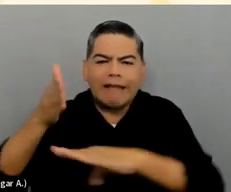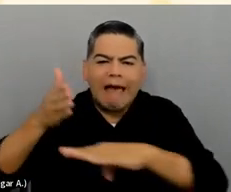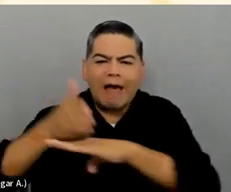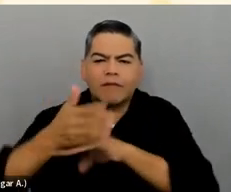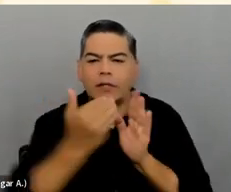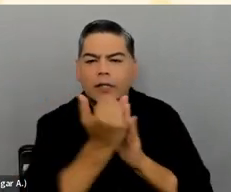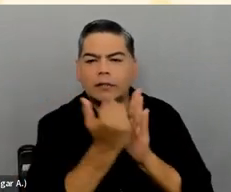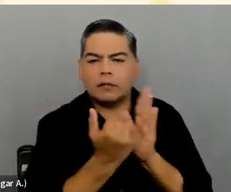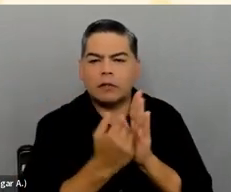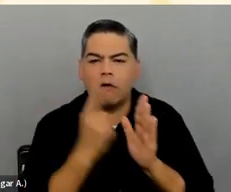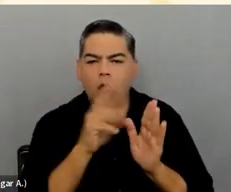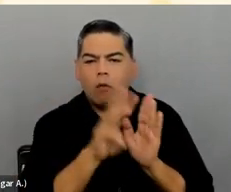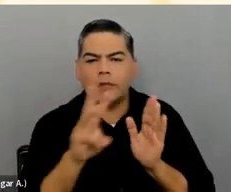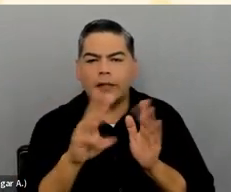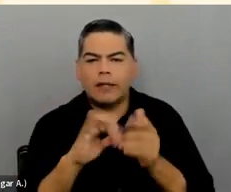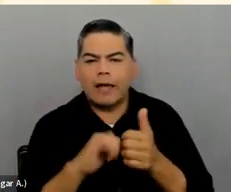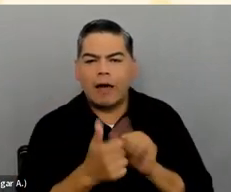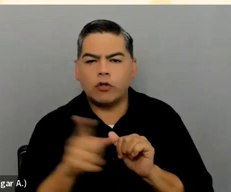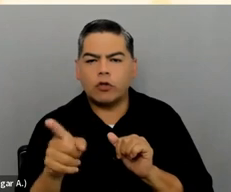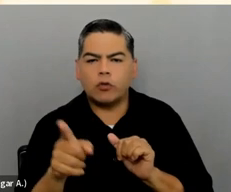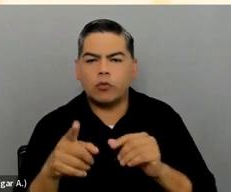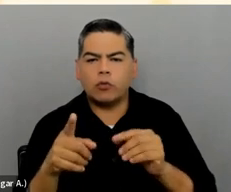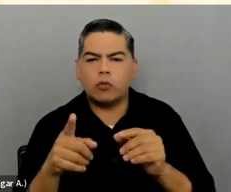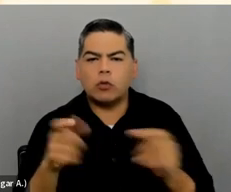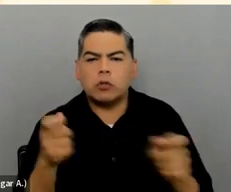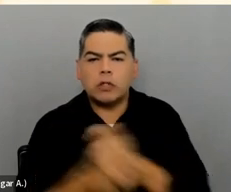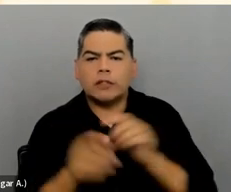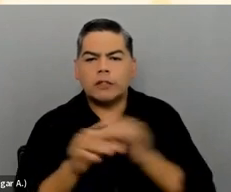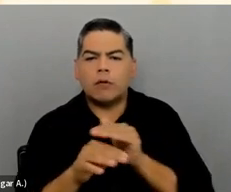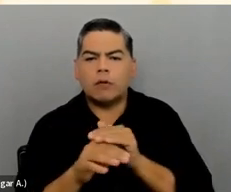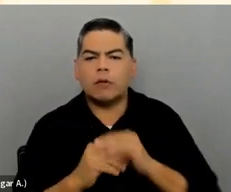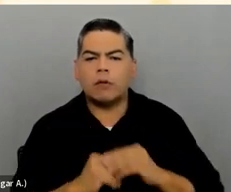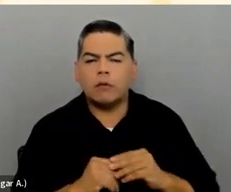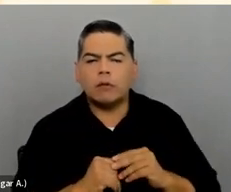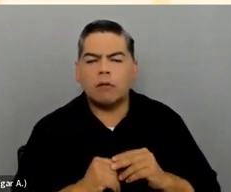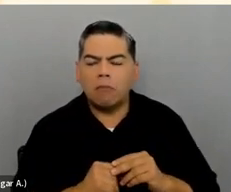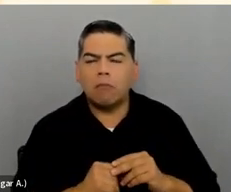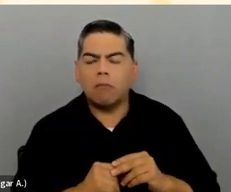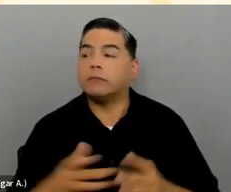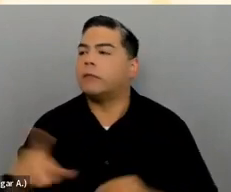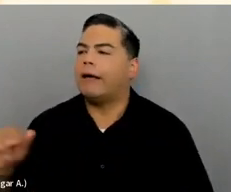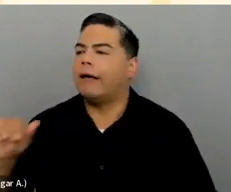And then how do you make it accessible? Ah, OK. So I think this is the question.